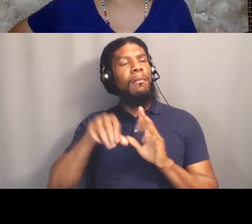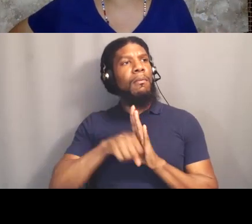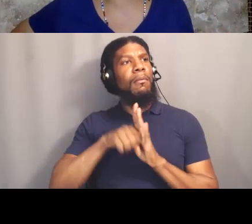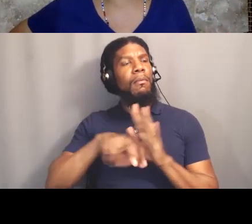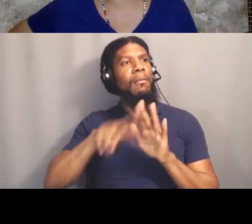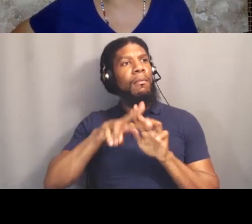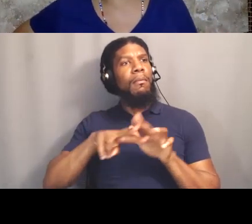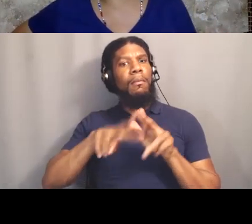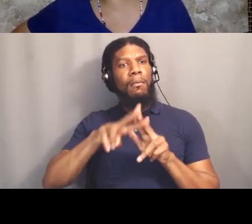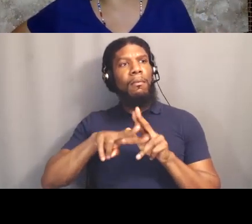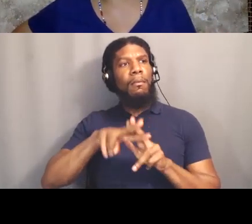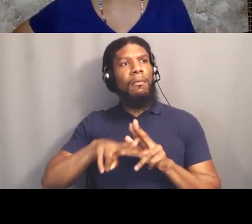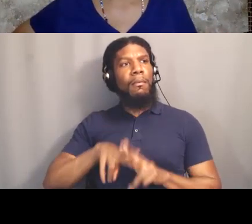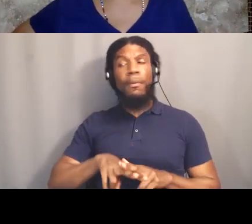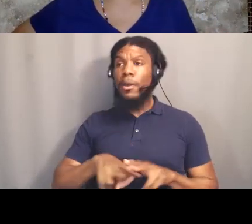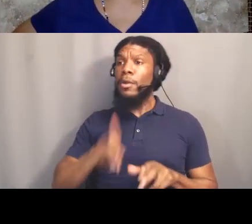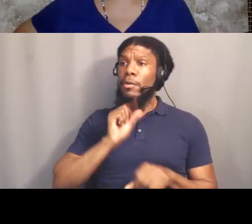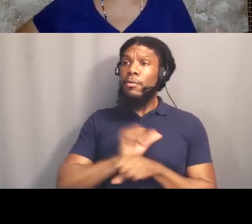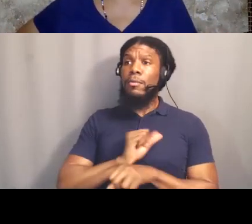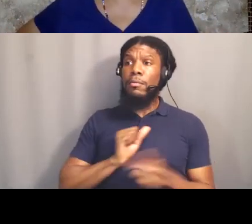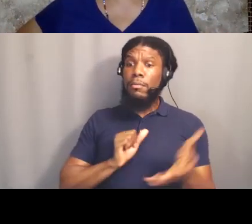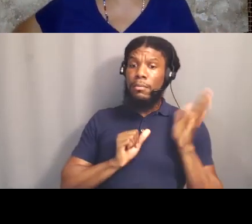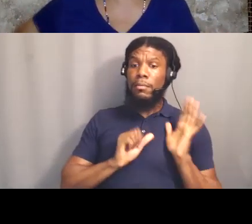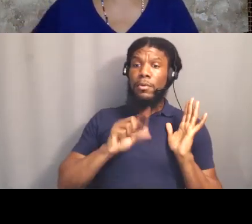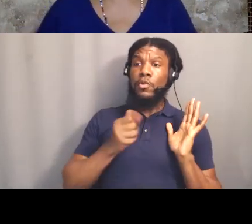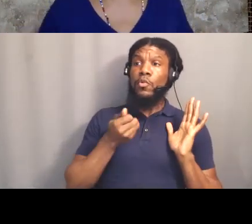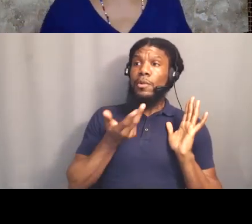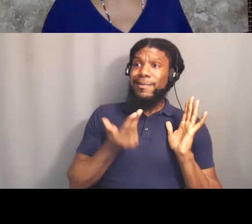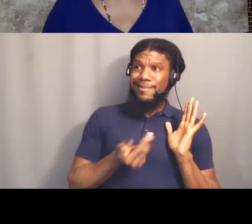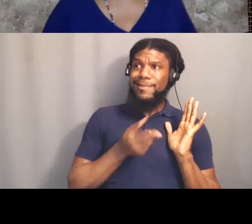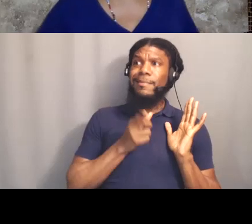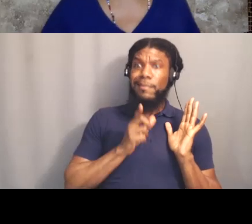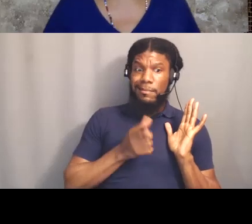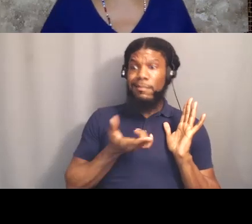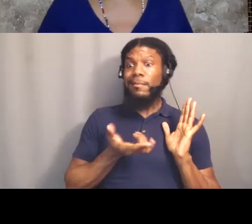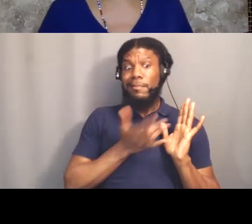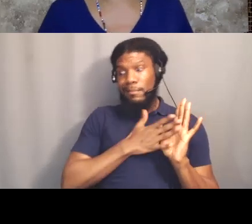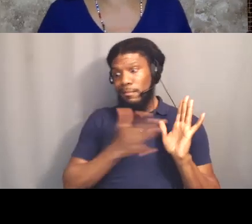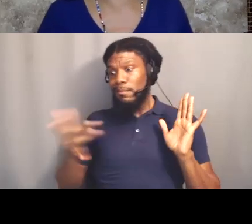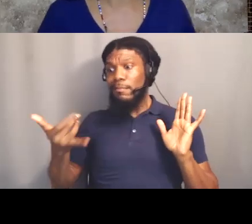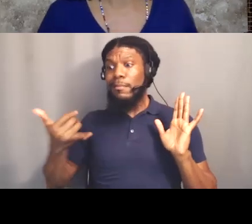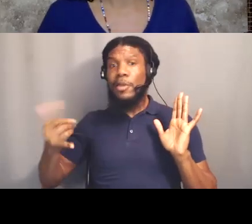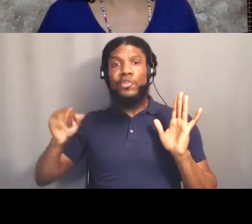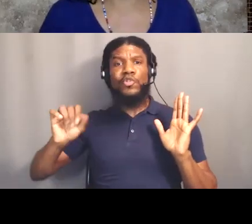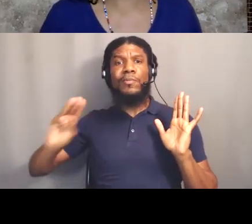Remember in 2013, social media is a different kind of tool than it is right now, right?